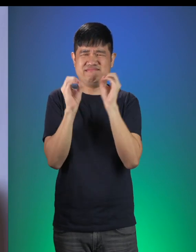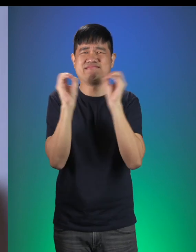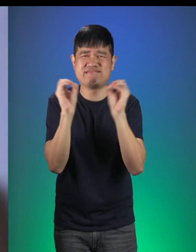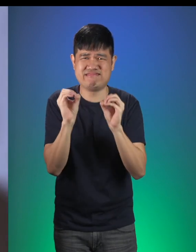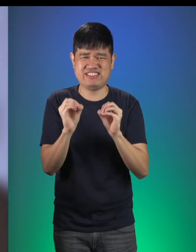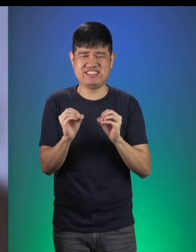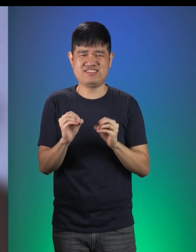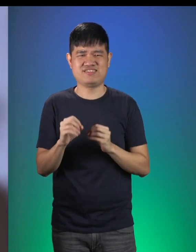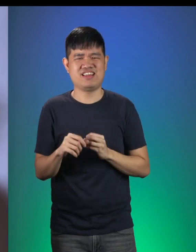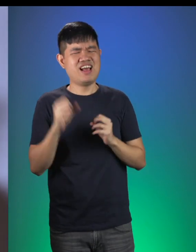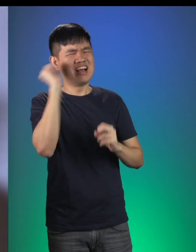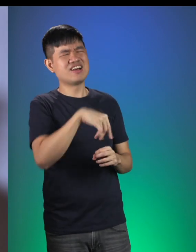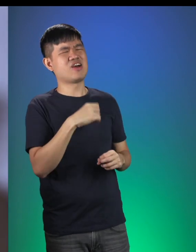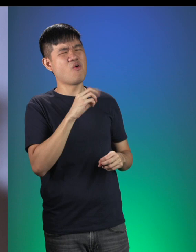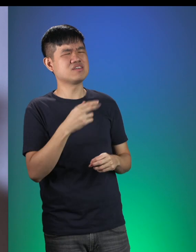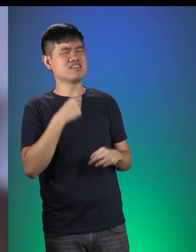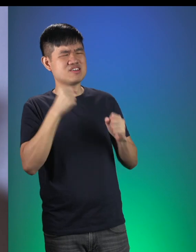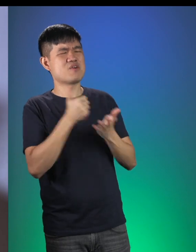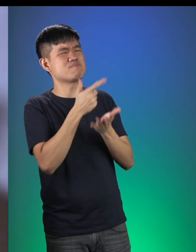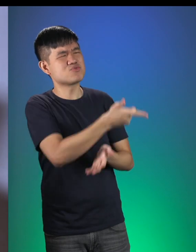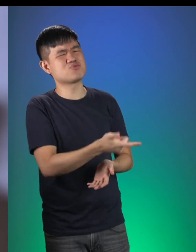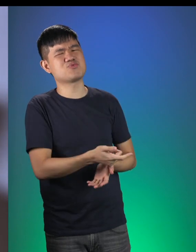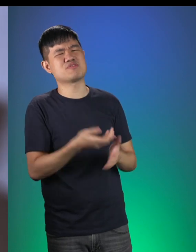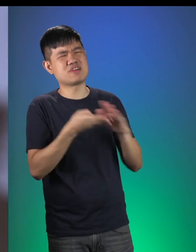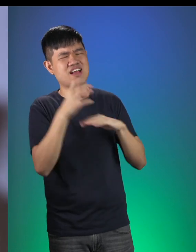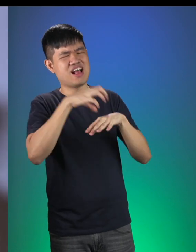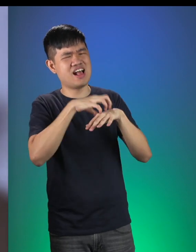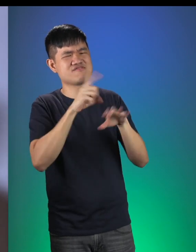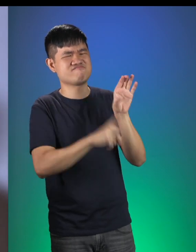Wife: That’s right! Otherwise, I can bake you a delicious carrot cake.